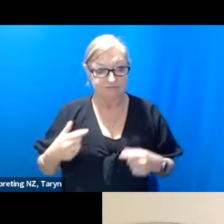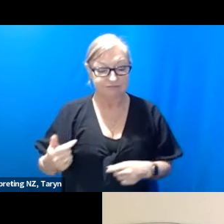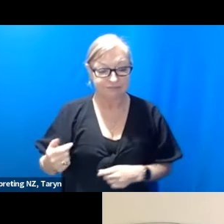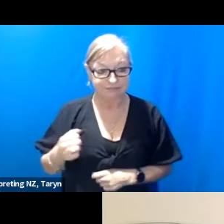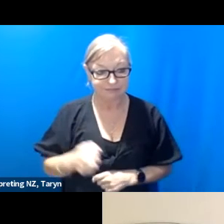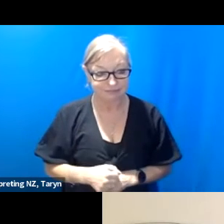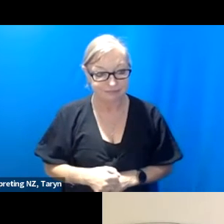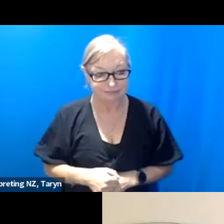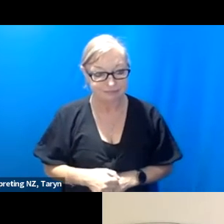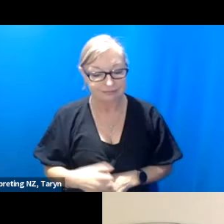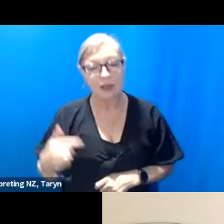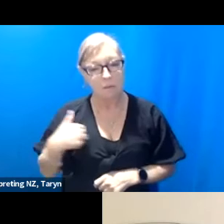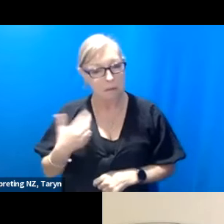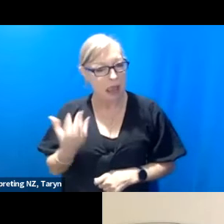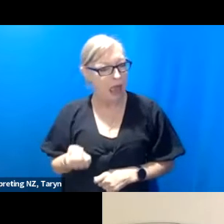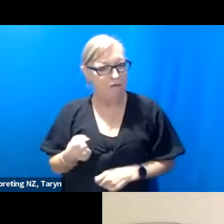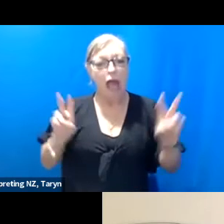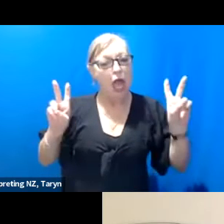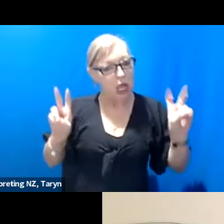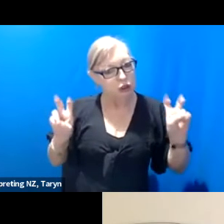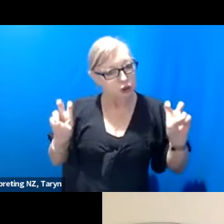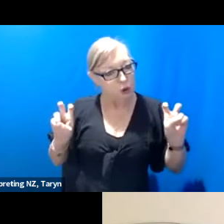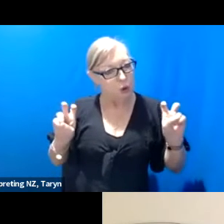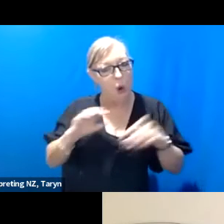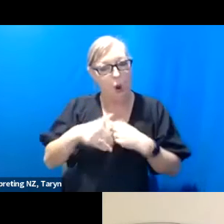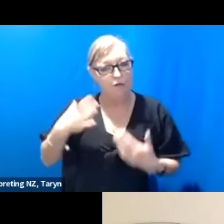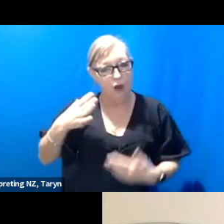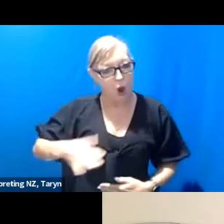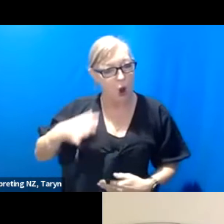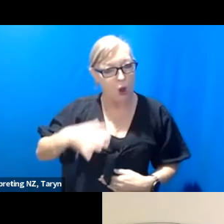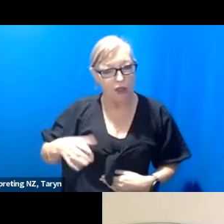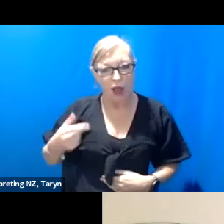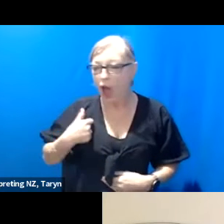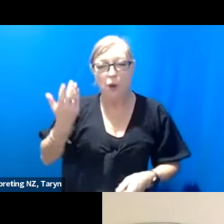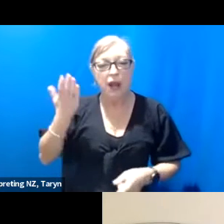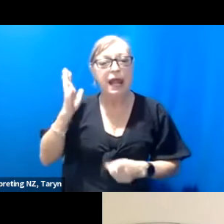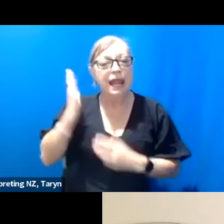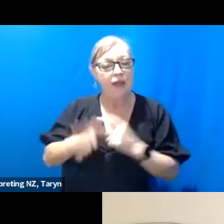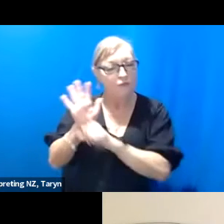issues around clothing, you know, and I was like I would never do that to somebody, it's like if